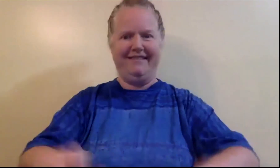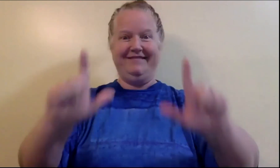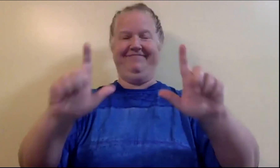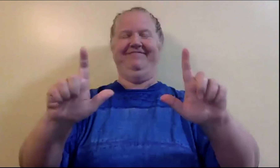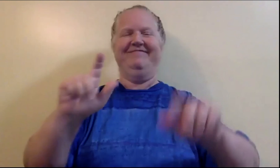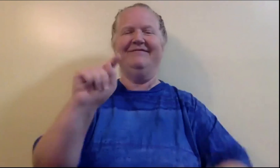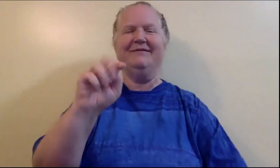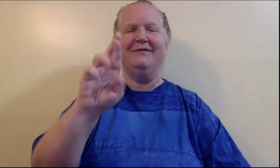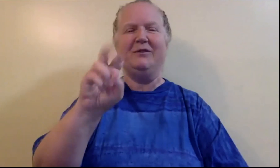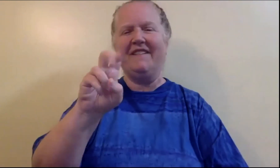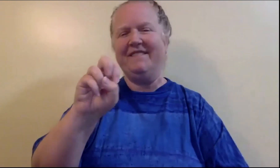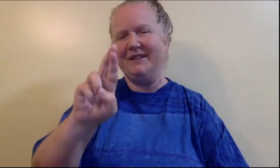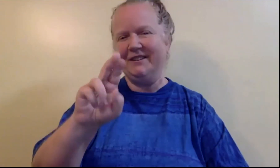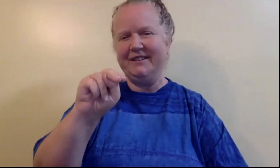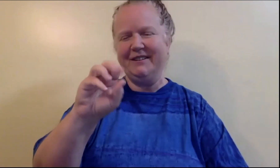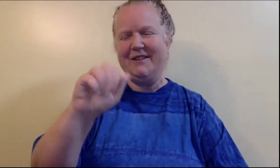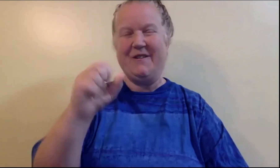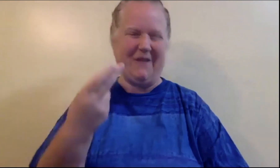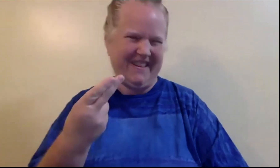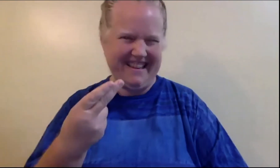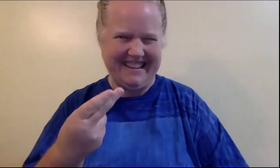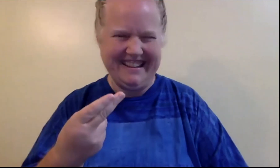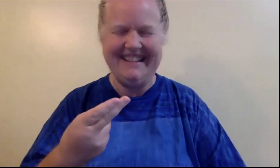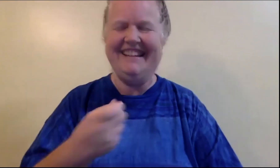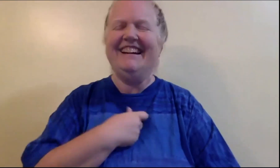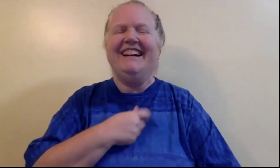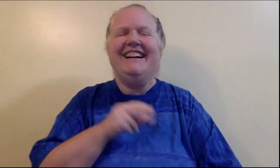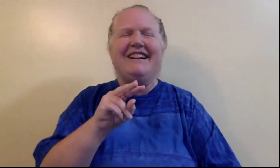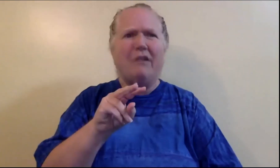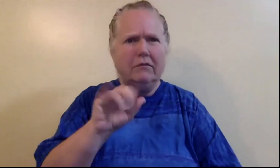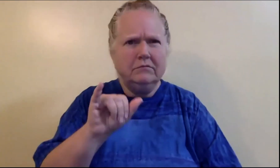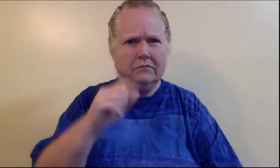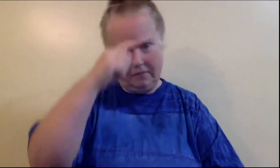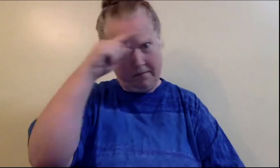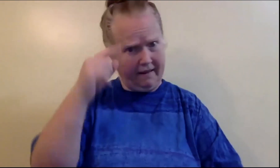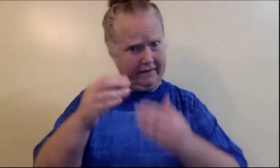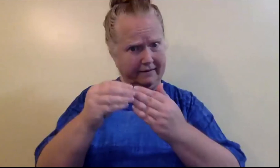I pulled up one of Trevor Noah's videos.